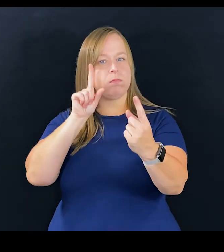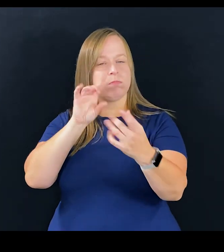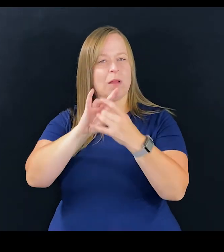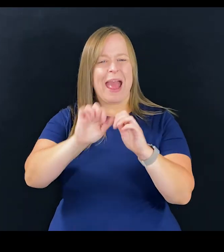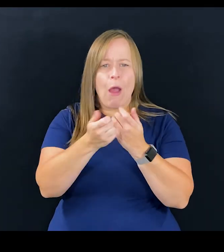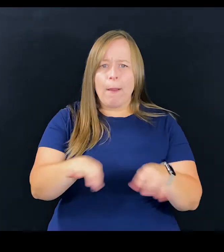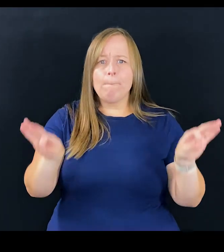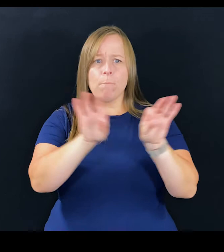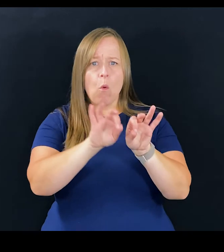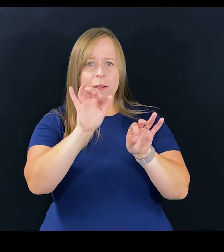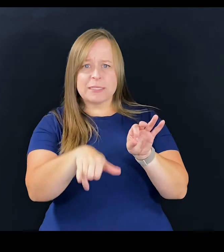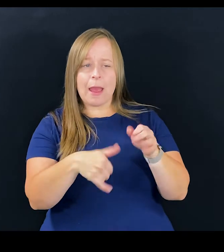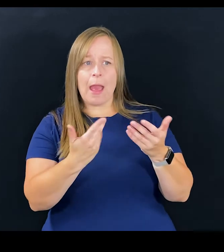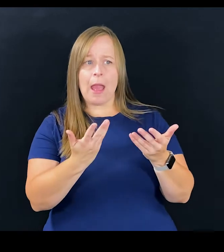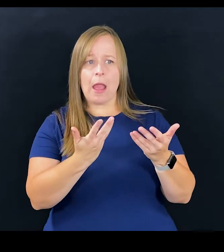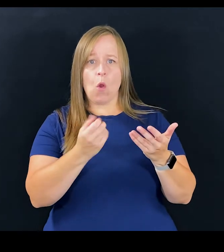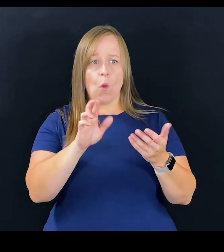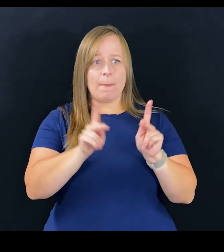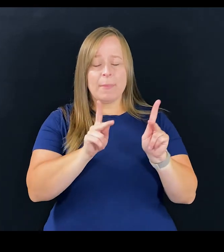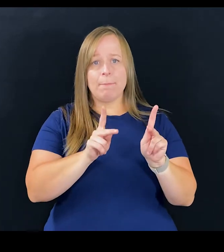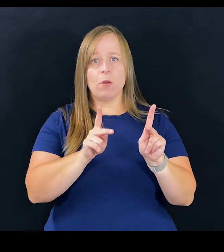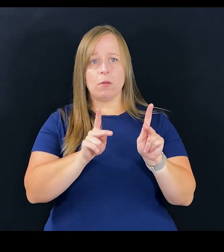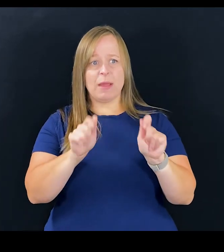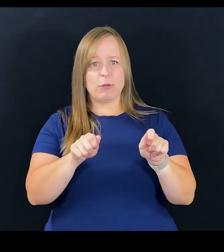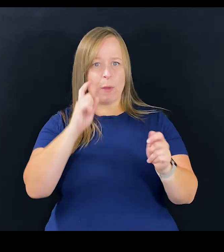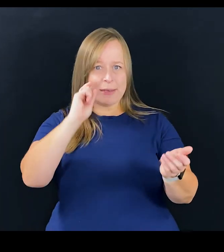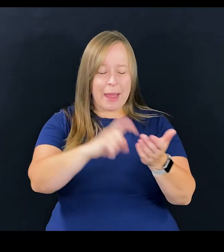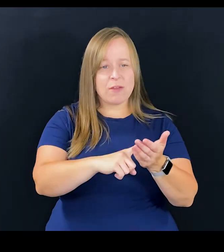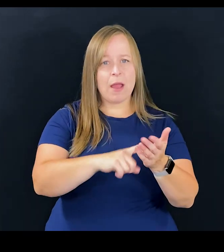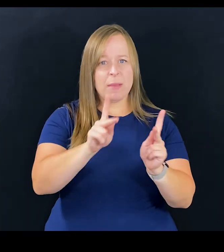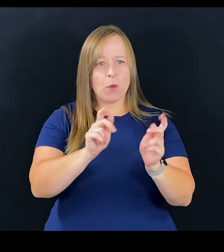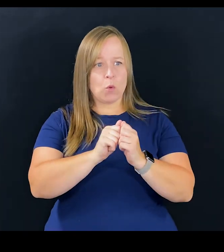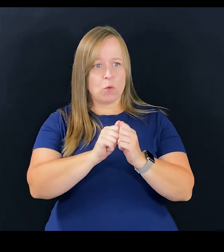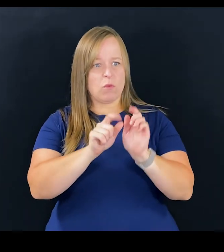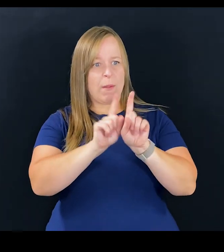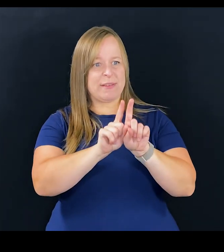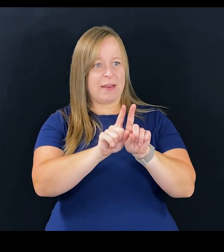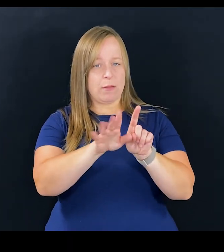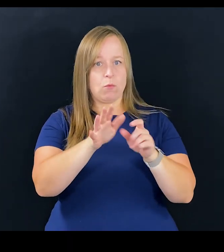So how important is that for people to be able to identify with people who are representing them,